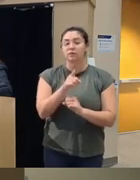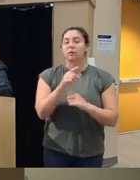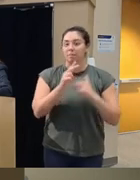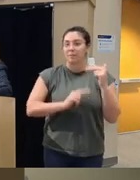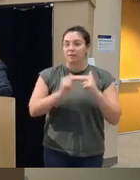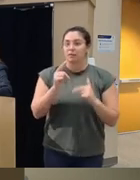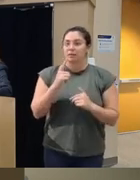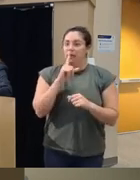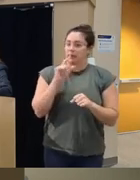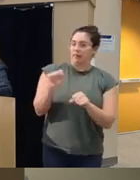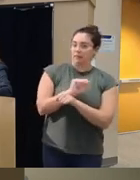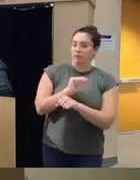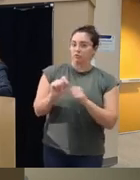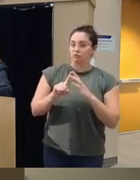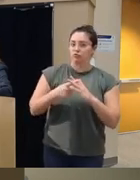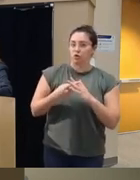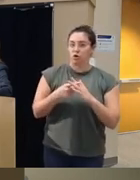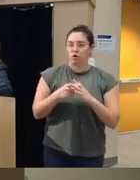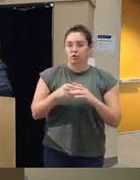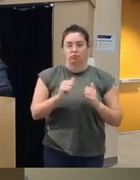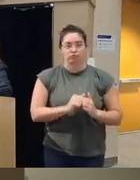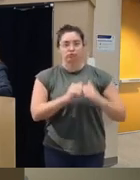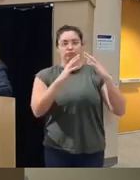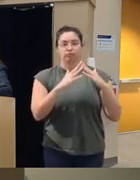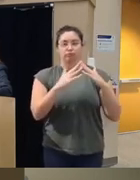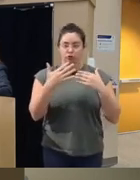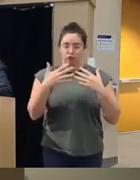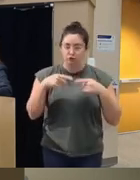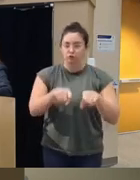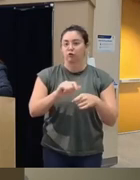like literally started flying through developing this platform during coid